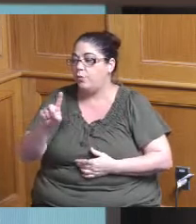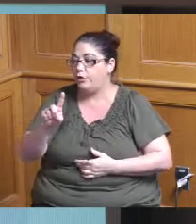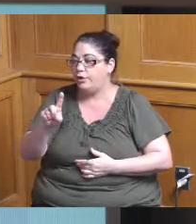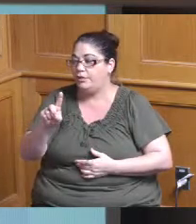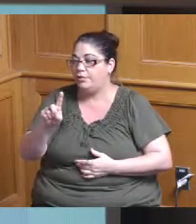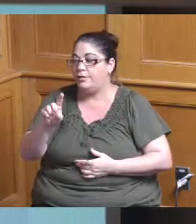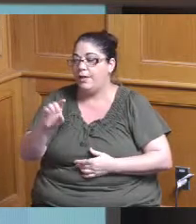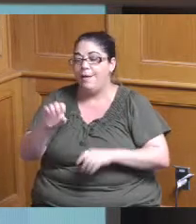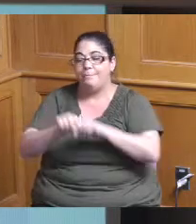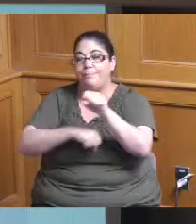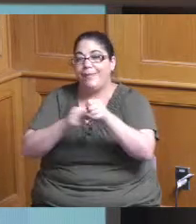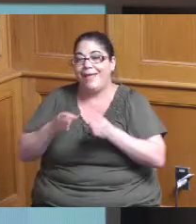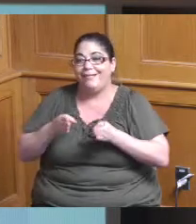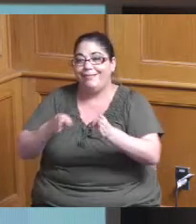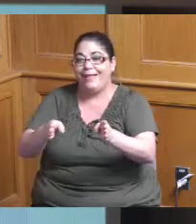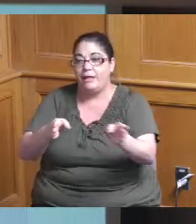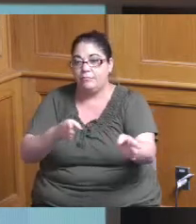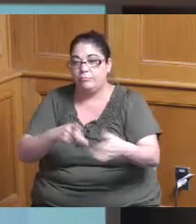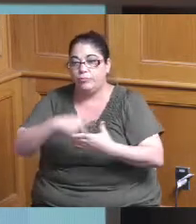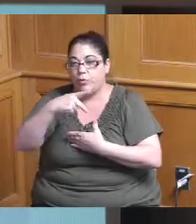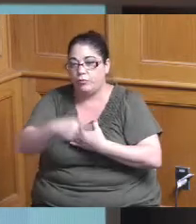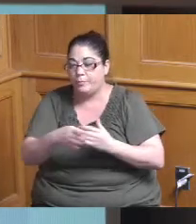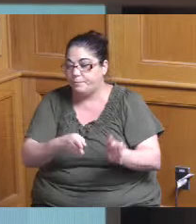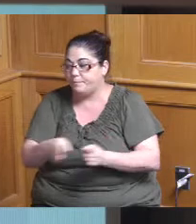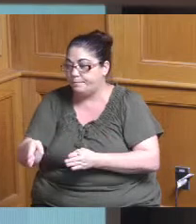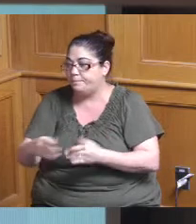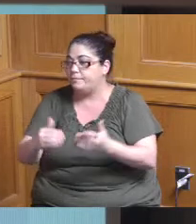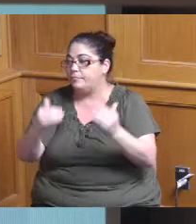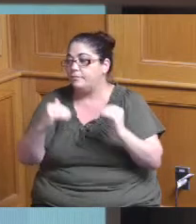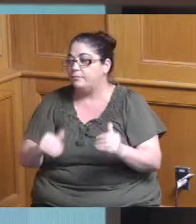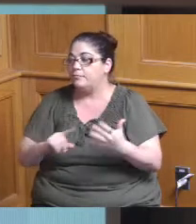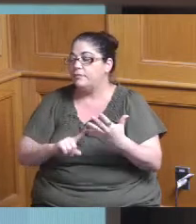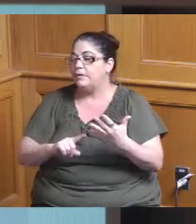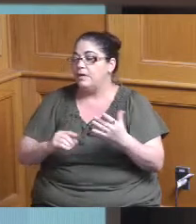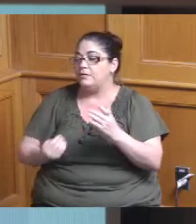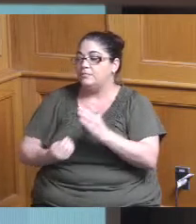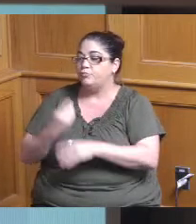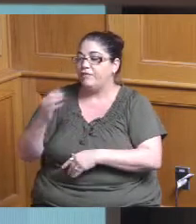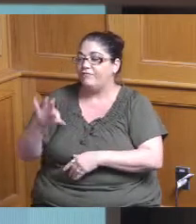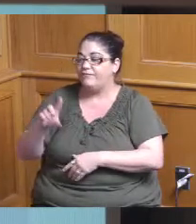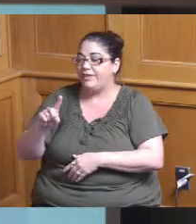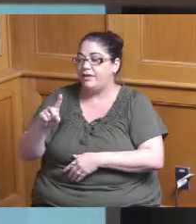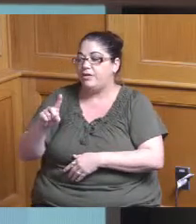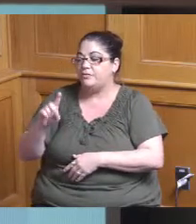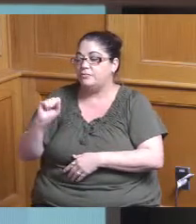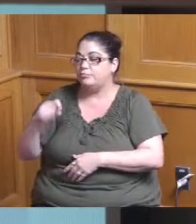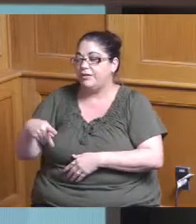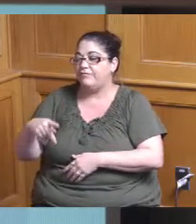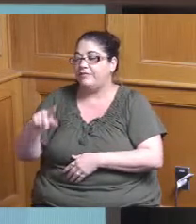plan as well as Springfield township for a comprehensive neighborhood master plan update